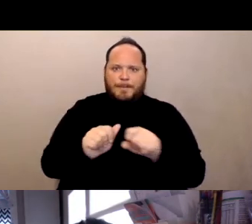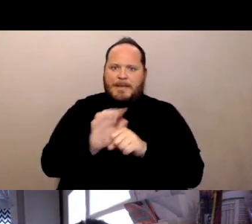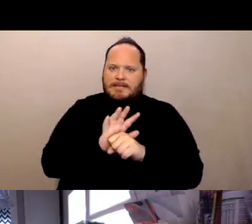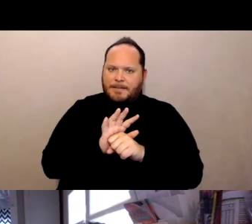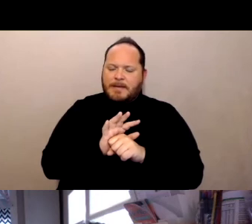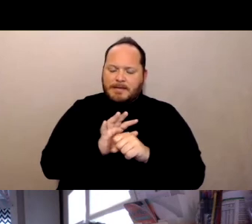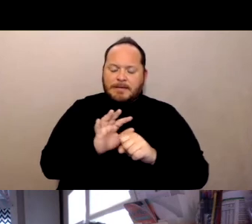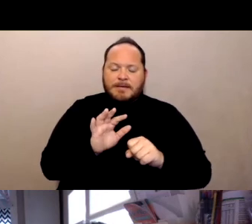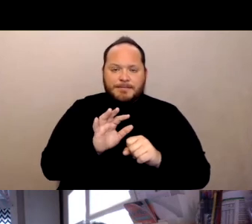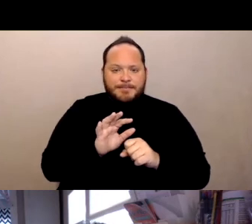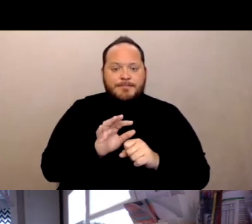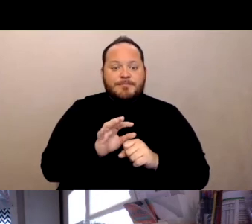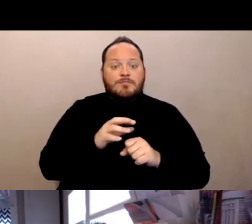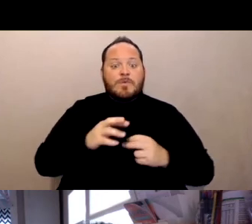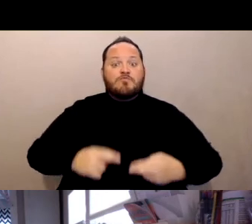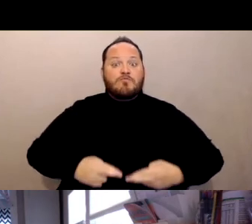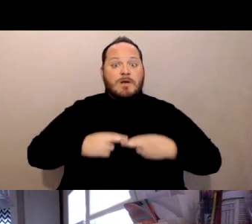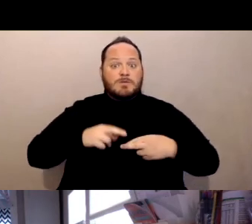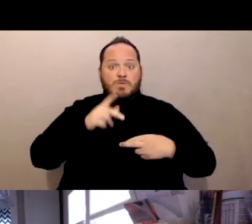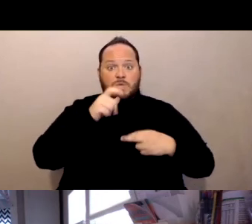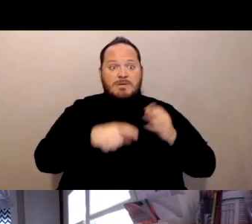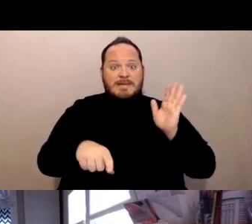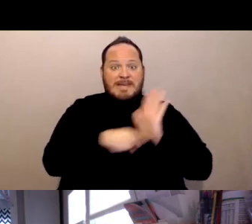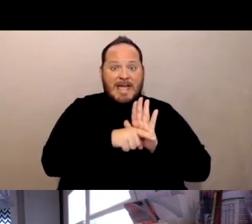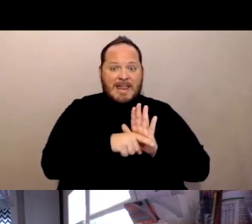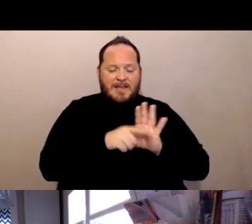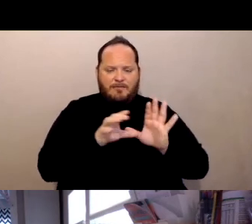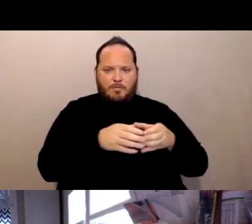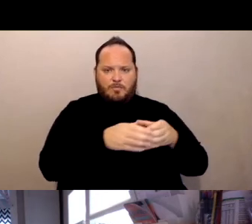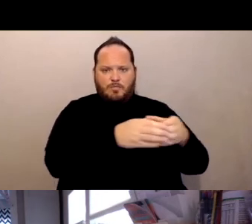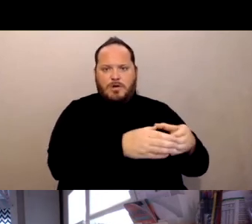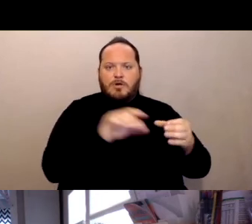Residents who tested negative were put in, what's called the green zone. They were cohorted in the green zone